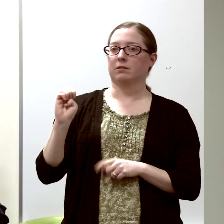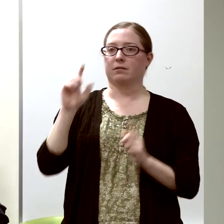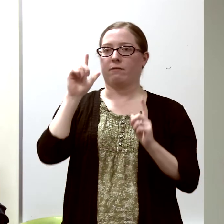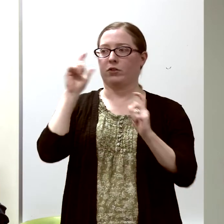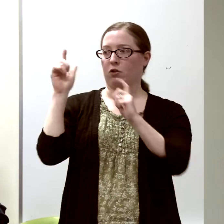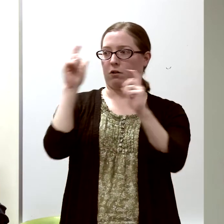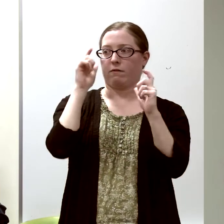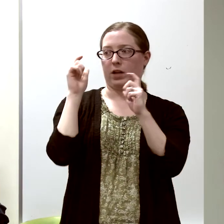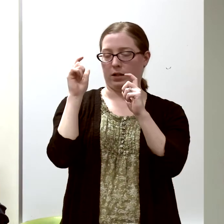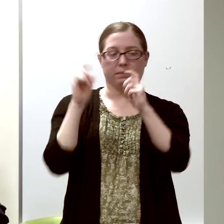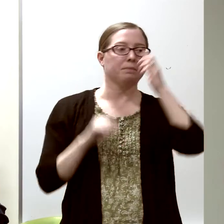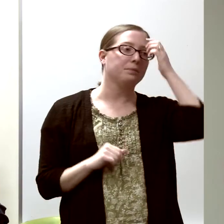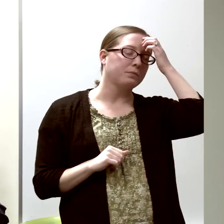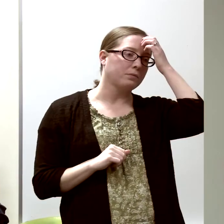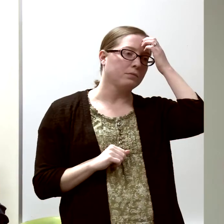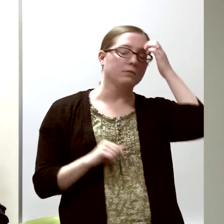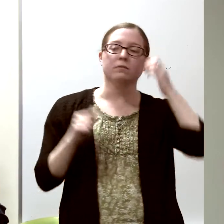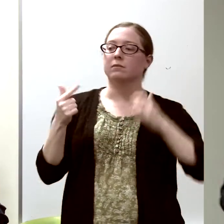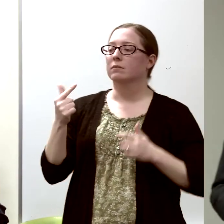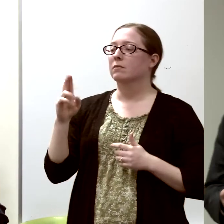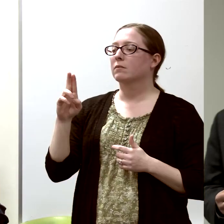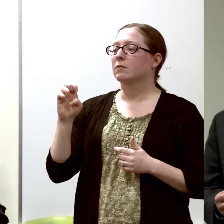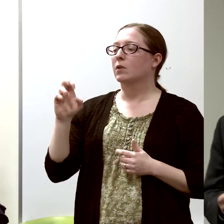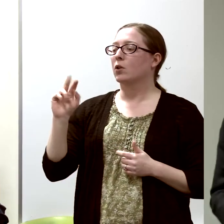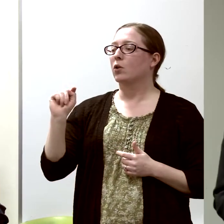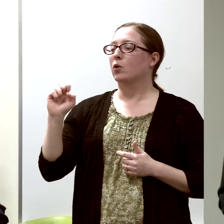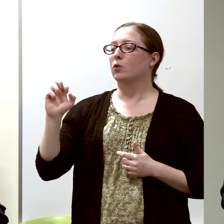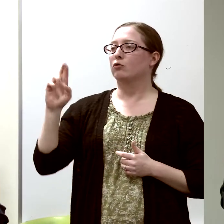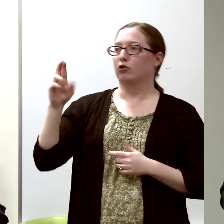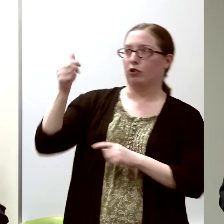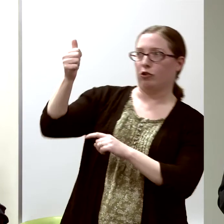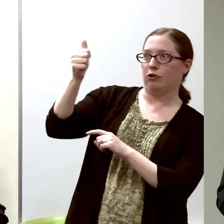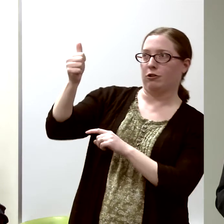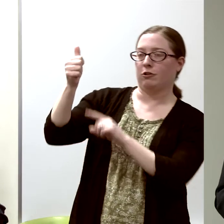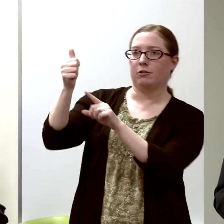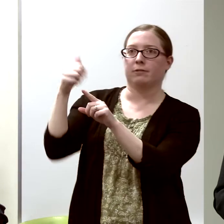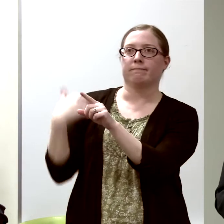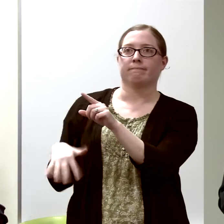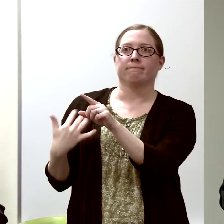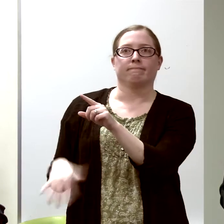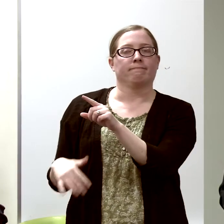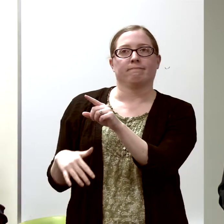and Guenter was one of the brightest